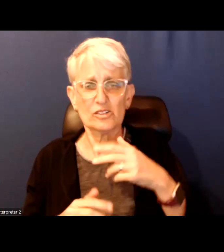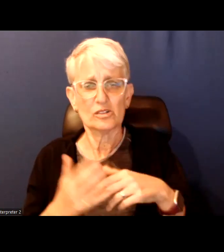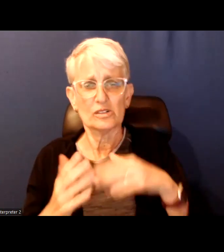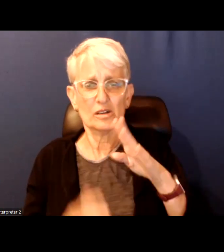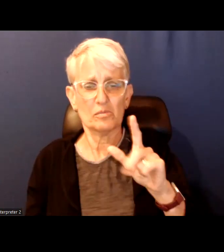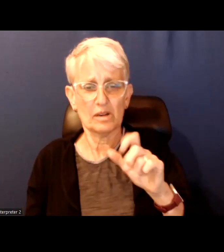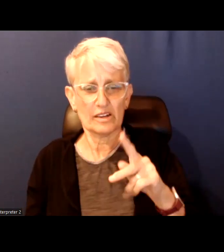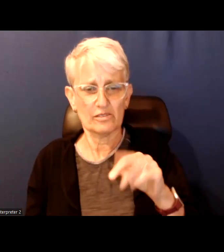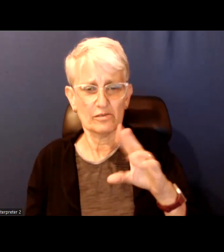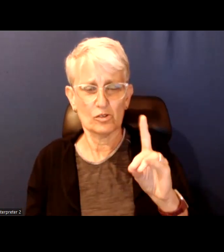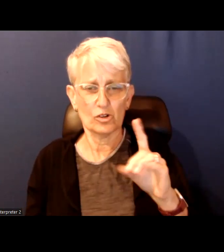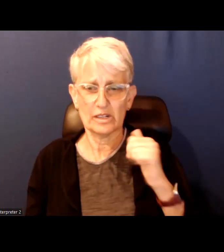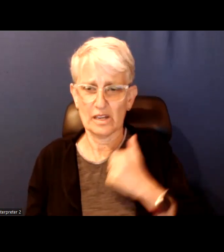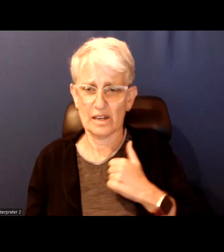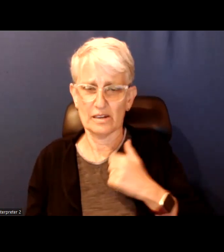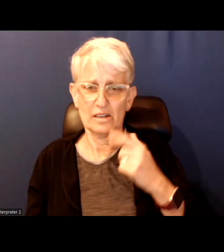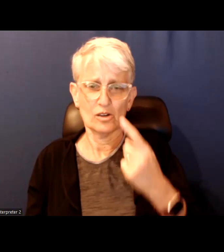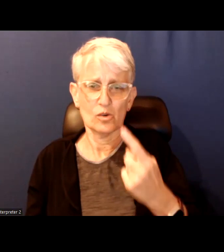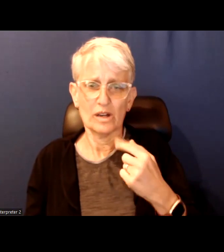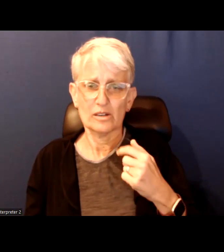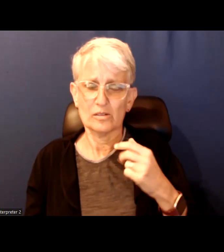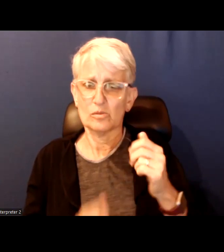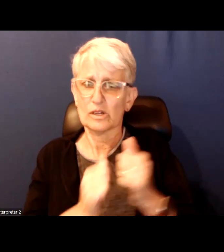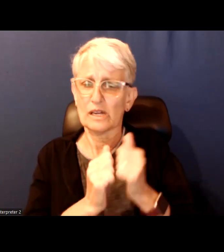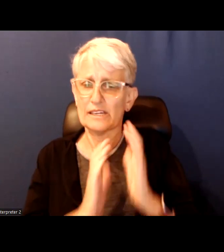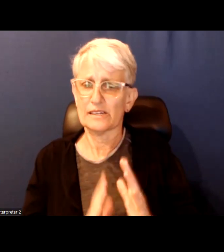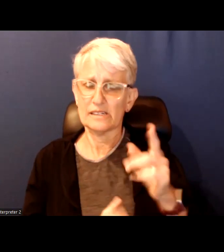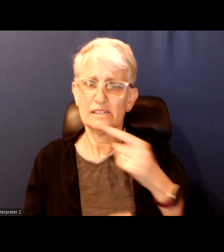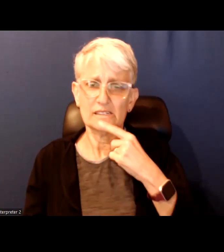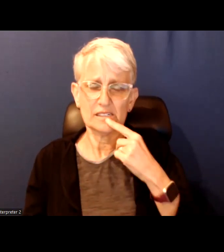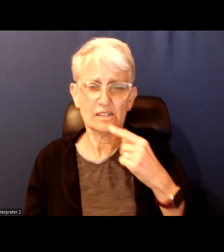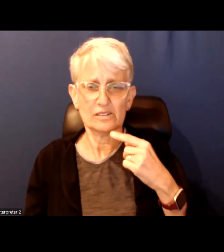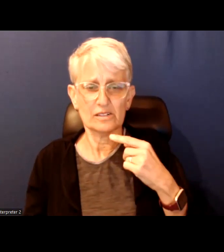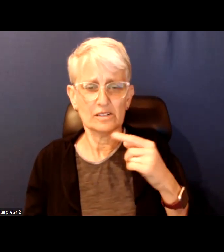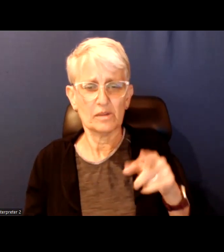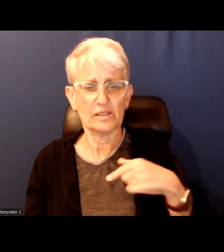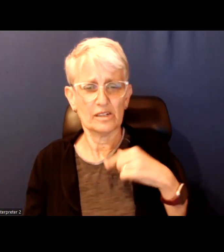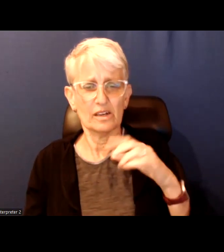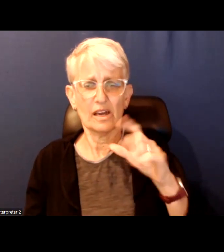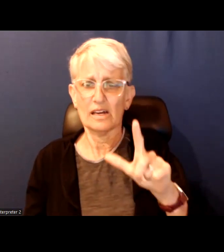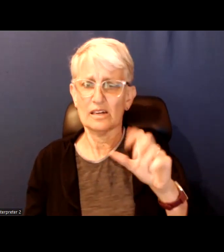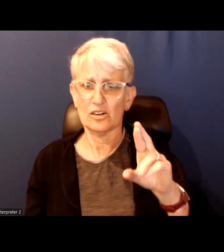Canada the other night and one of the candidates talked about the Ellington LRT and little